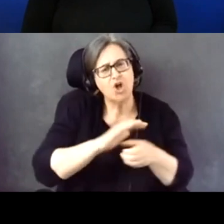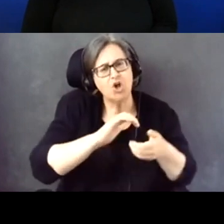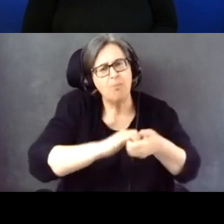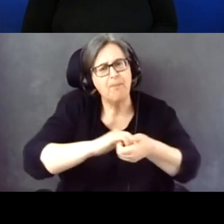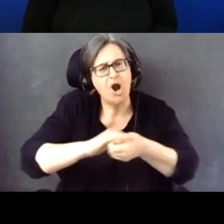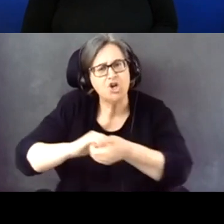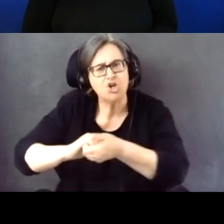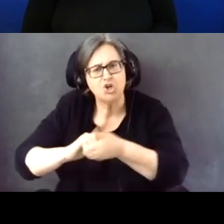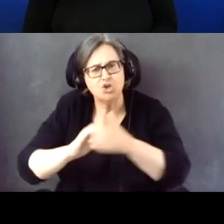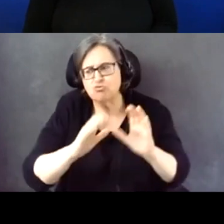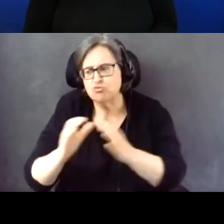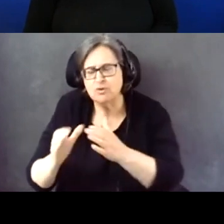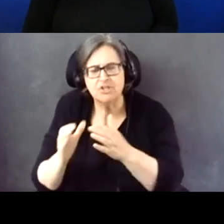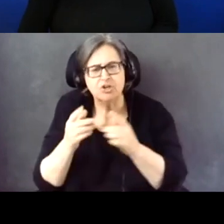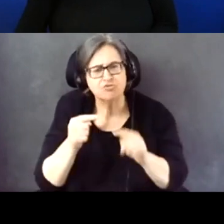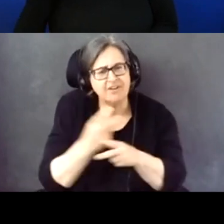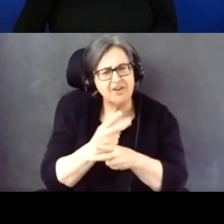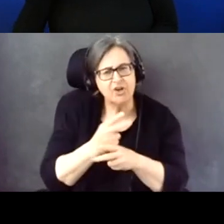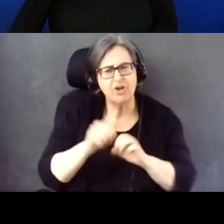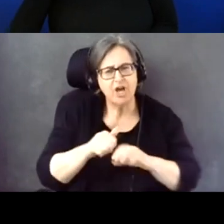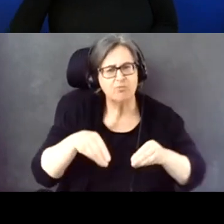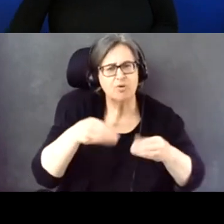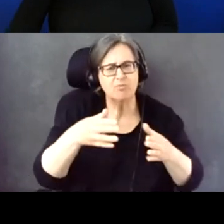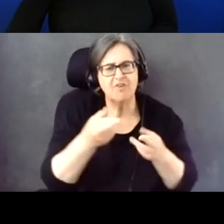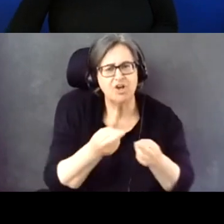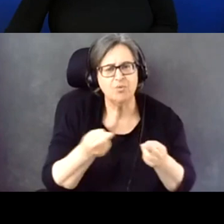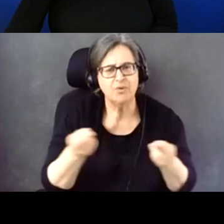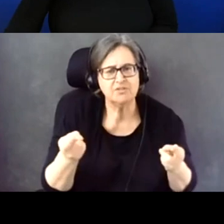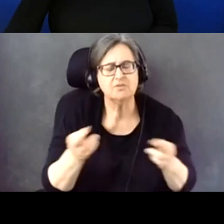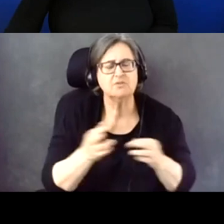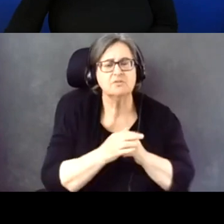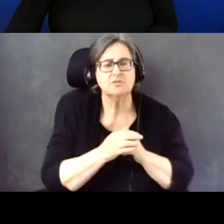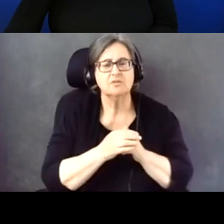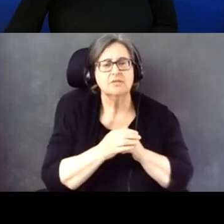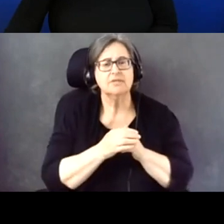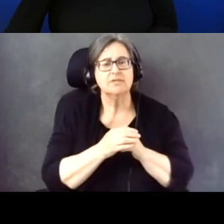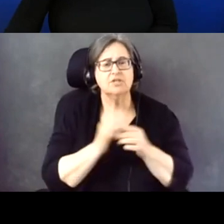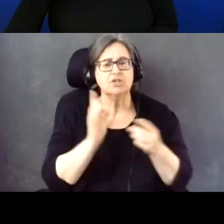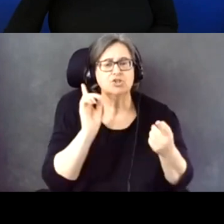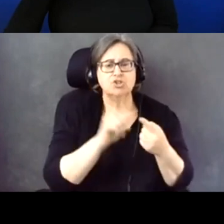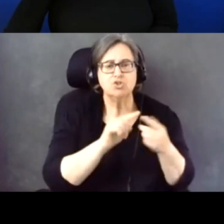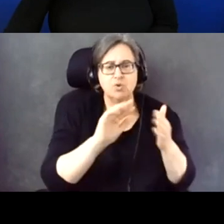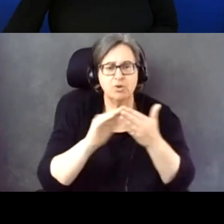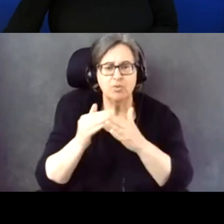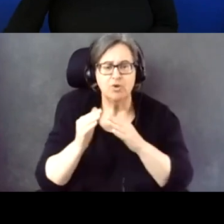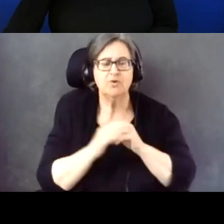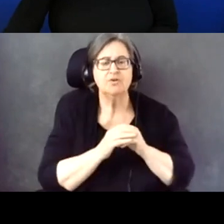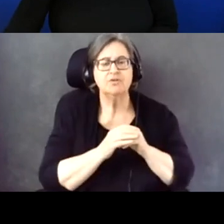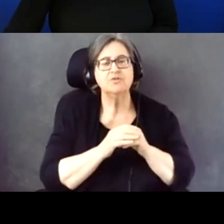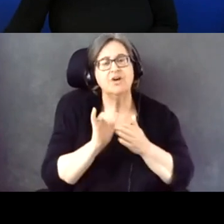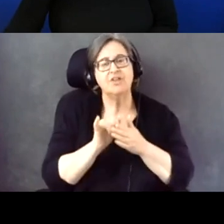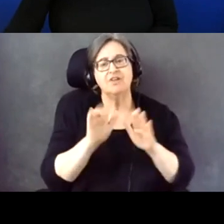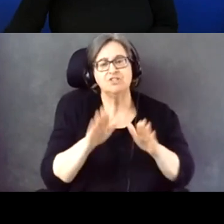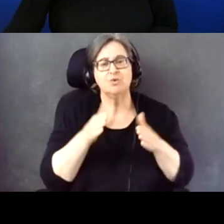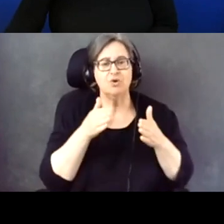provide some of these resources to the community is also another great way to try to help fill